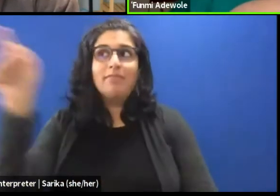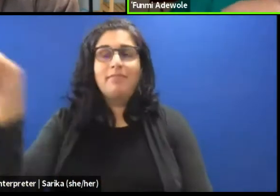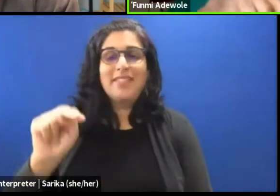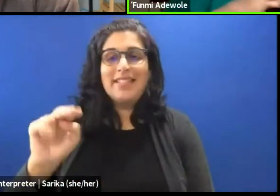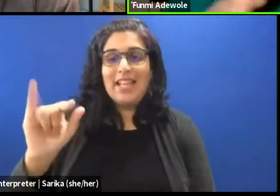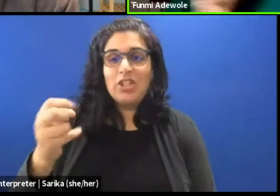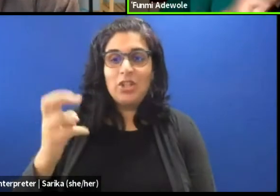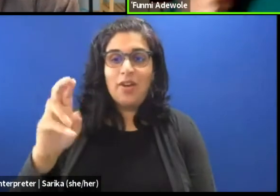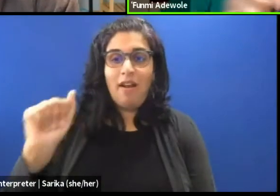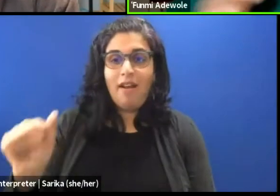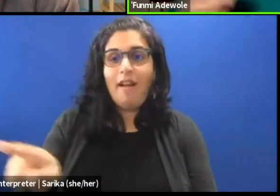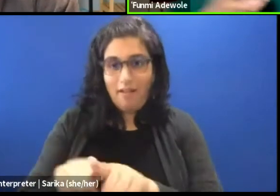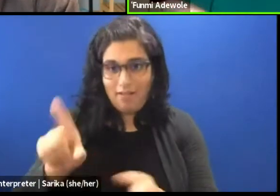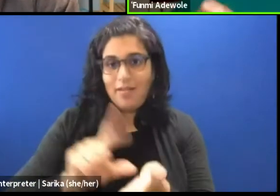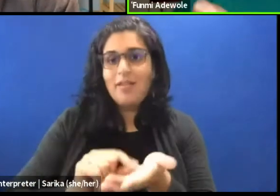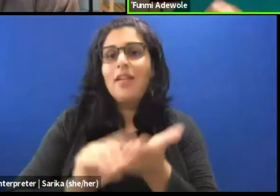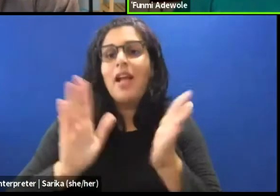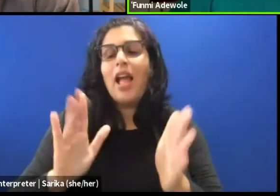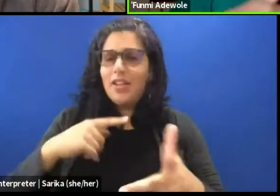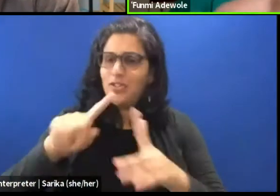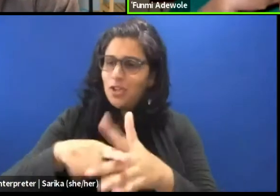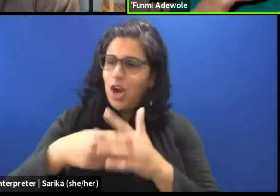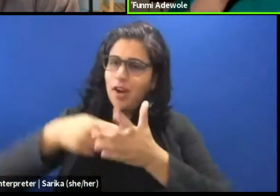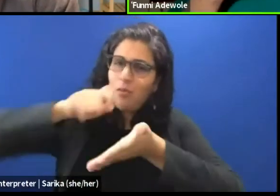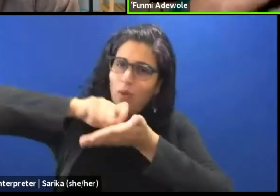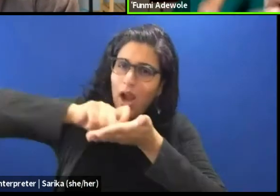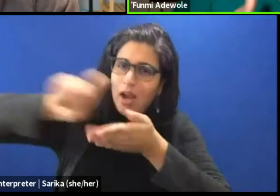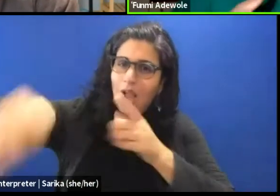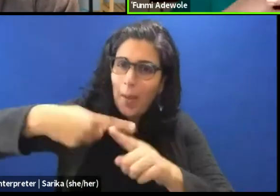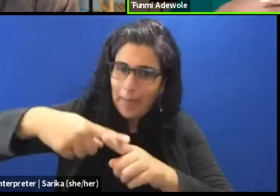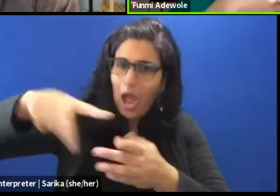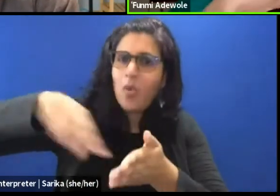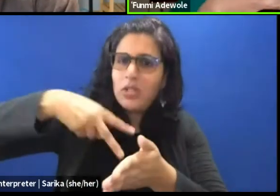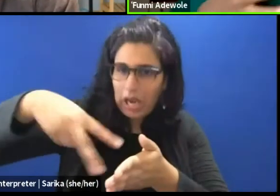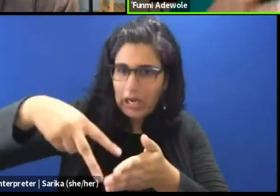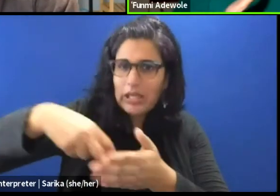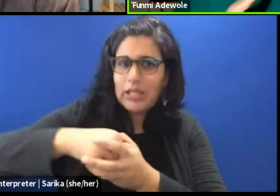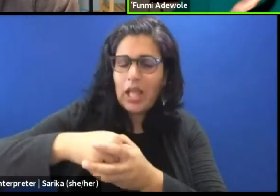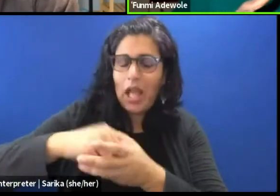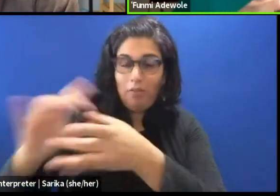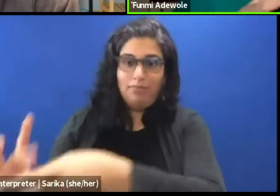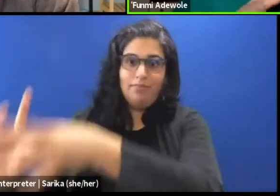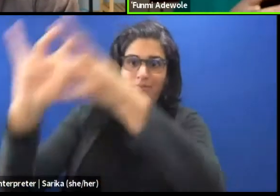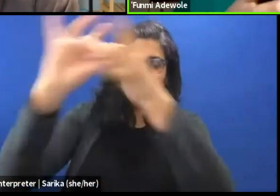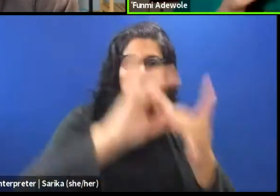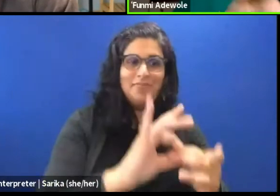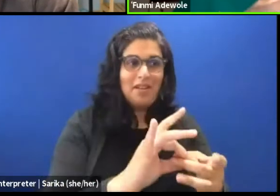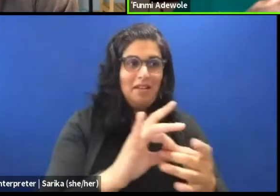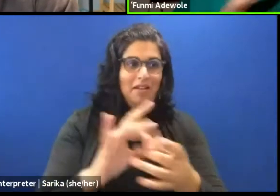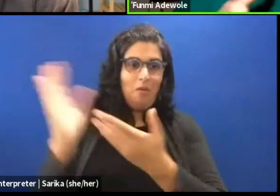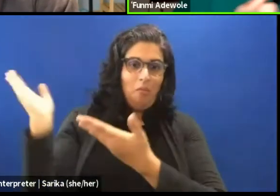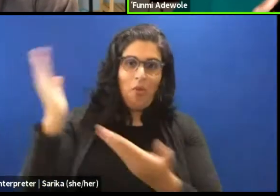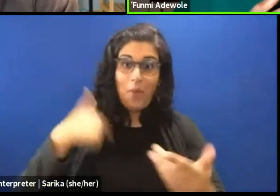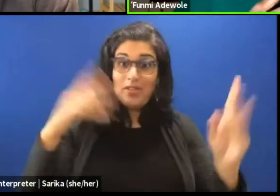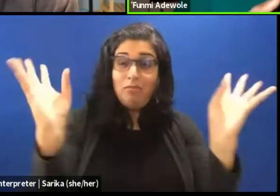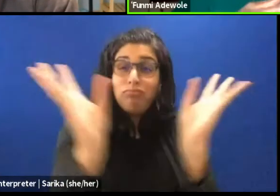I started writing about dance and that took me into a lot of conferences, where people were arguing about meaning.